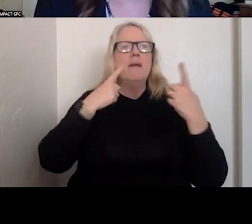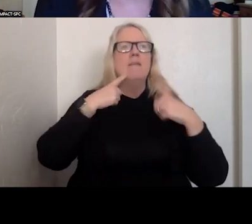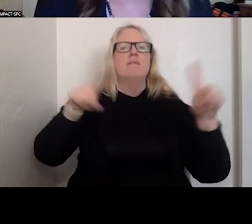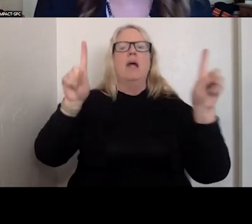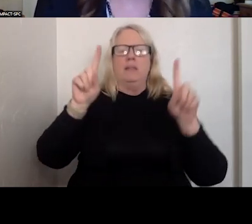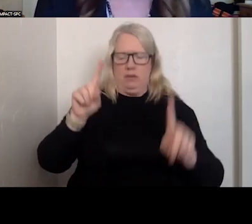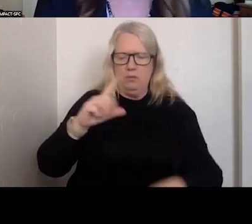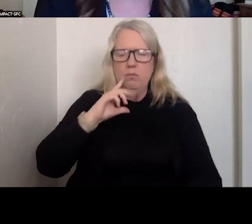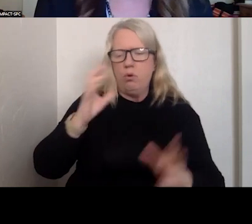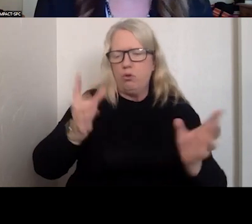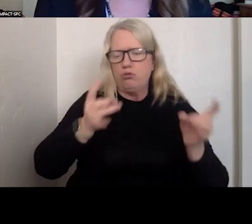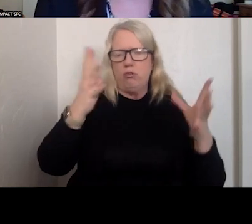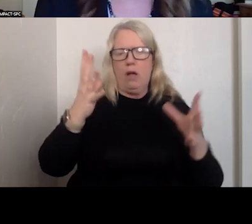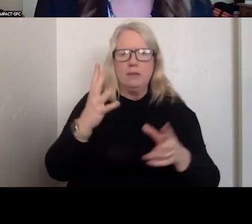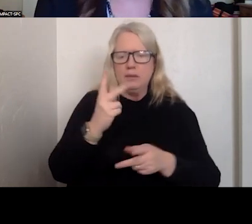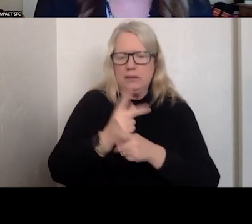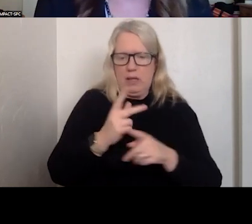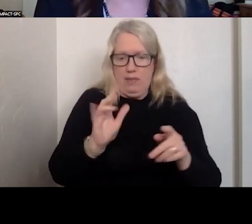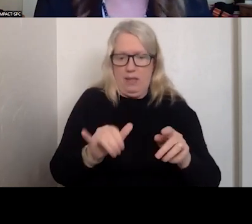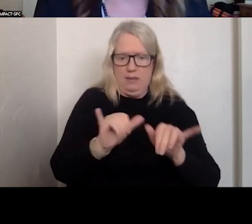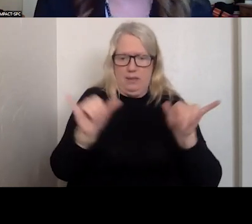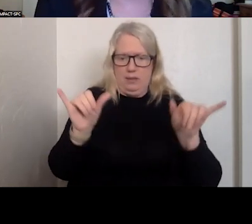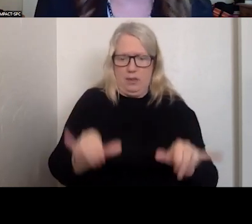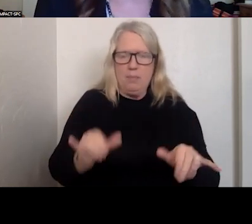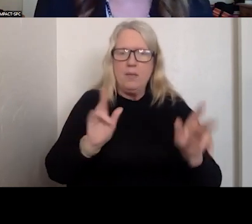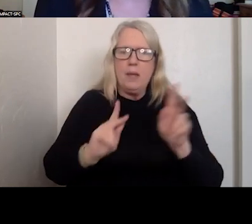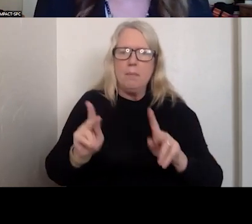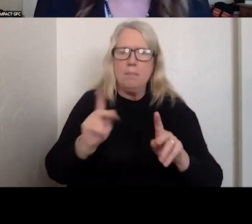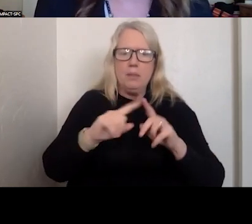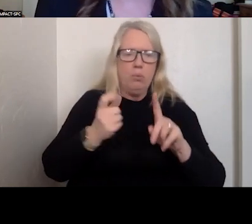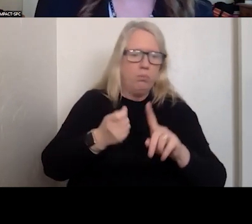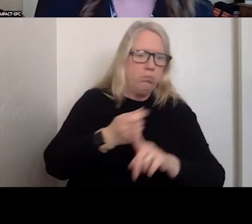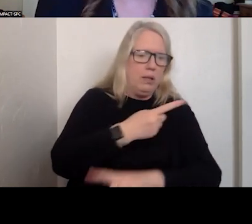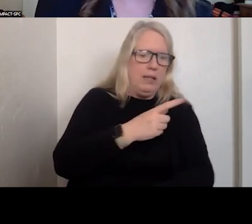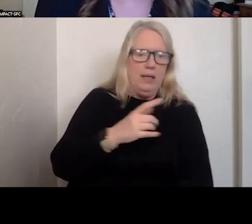SYSTEM AND THAT DIVERTS PEOPLE WHO ARE IN DISTRESS AWAY FROM THE